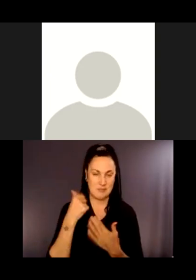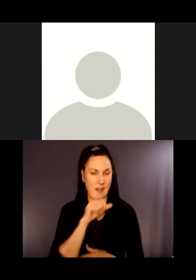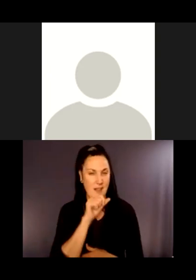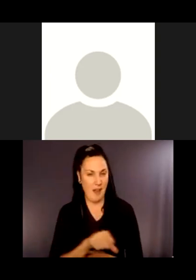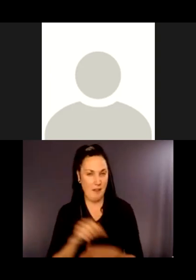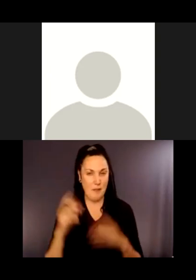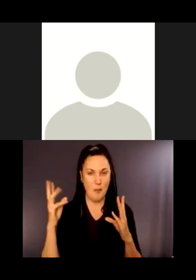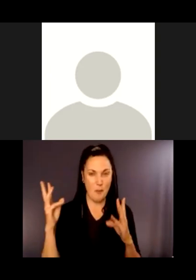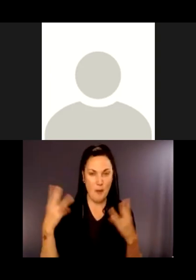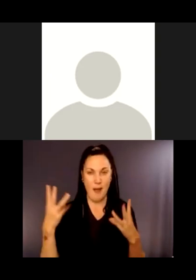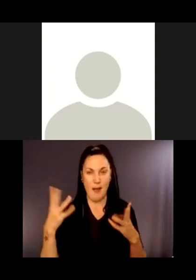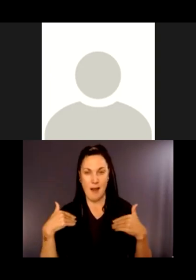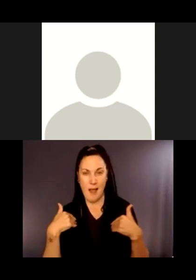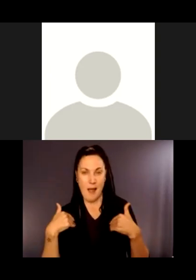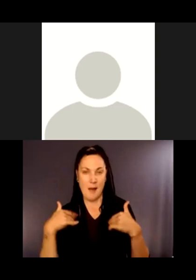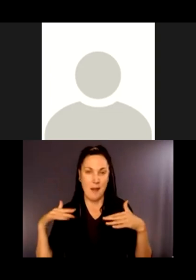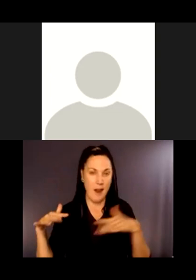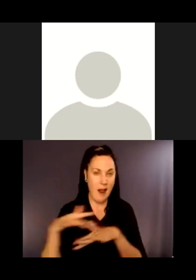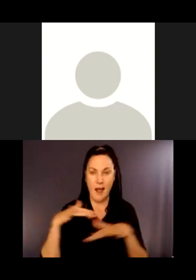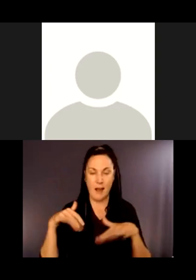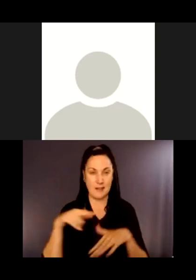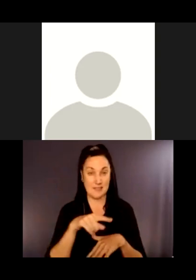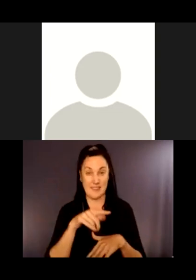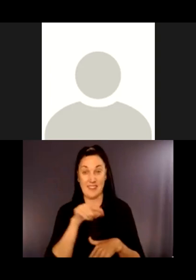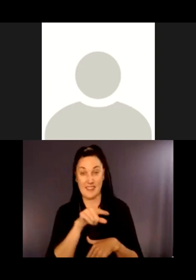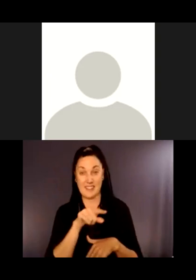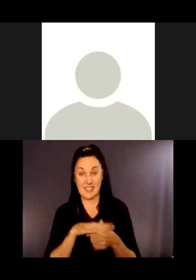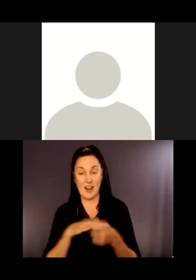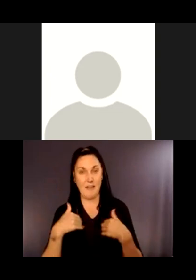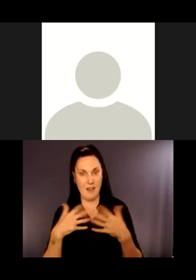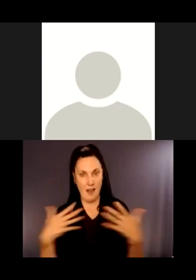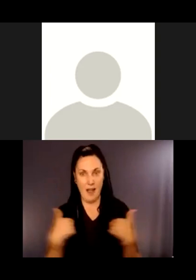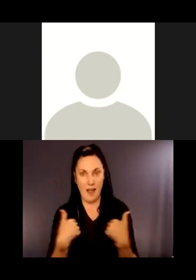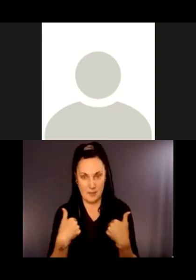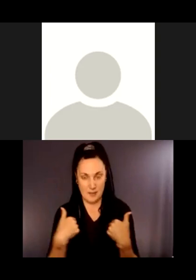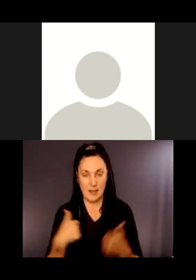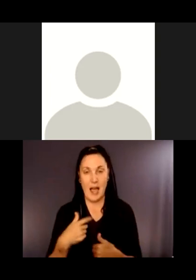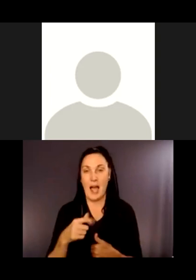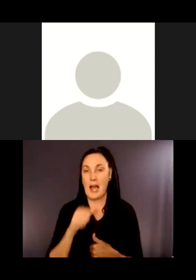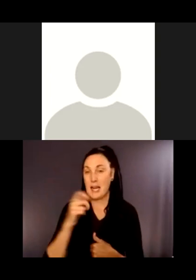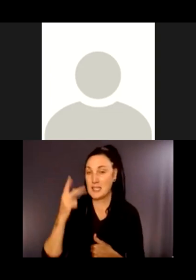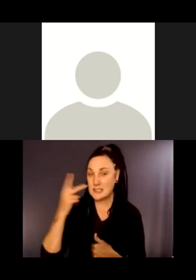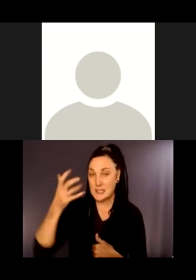this area, including bears and cougars. I have not seen a cougar yet, but I have seen a paw print.